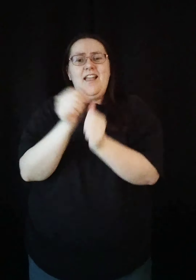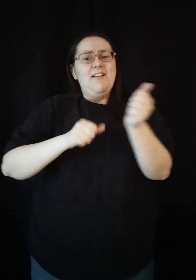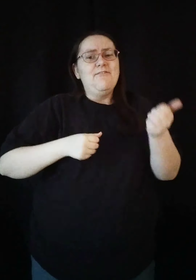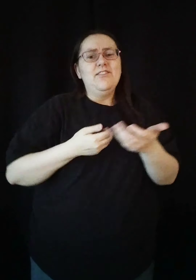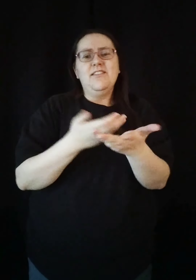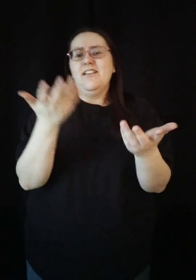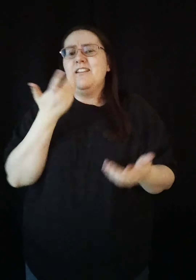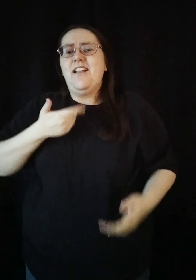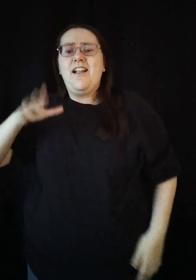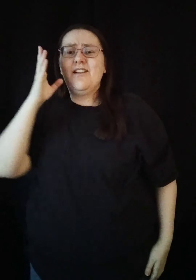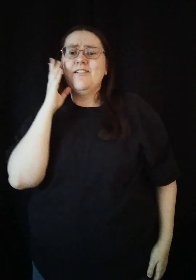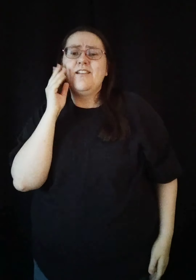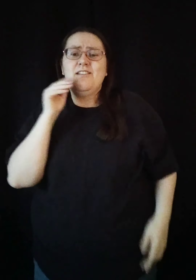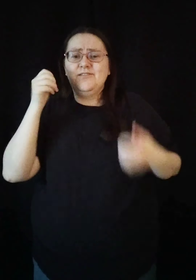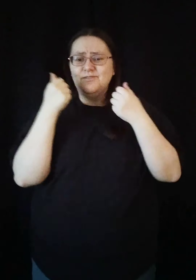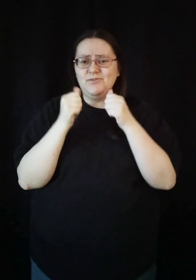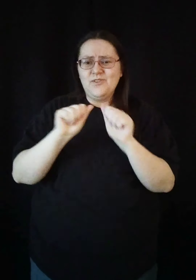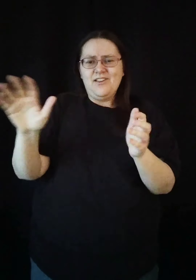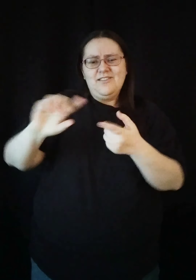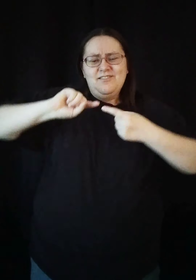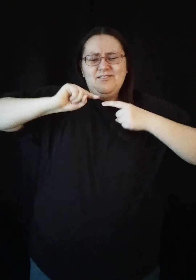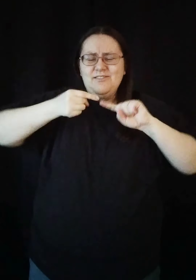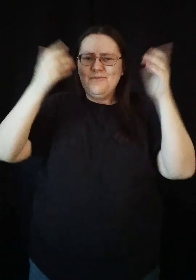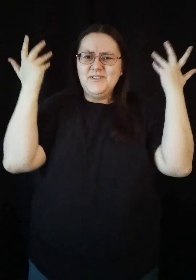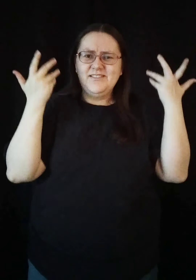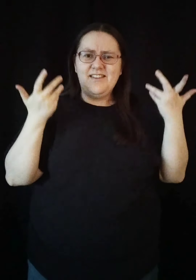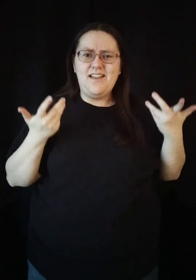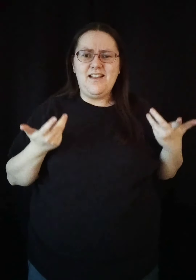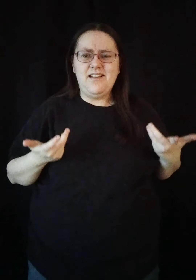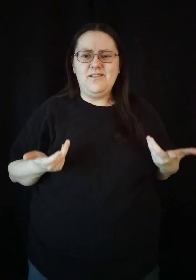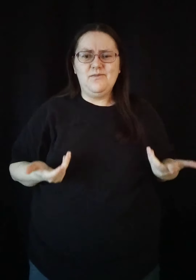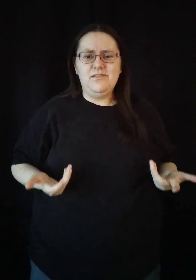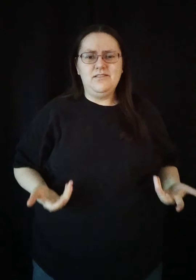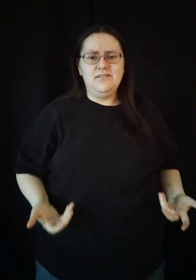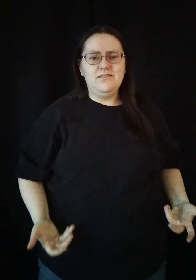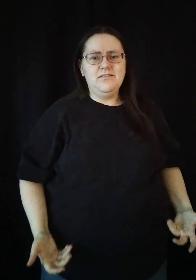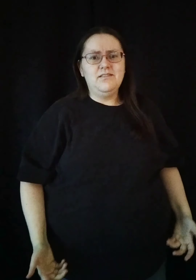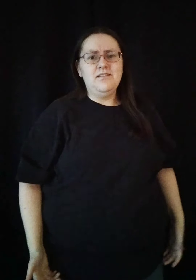Everything I face, it tries to tear me down